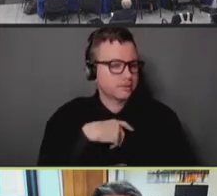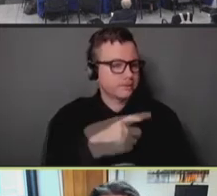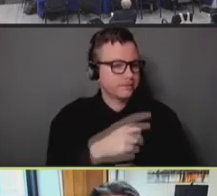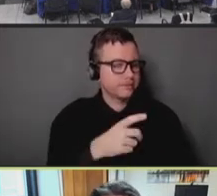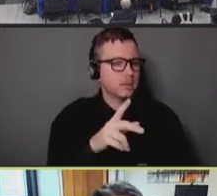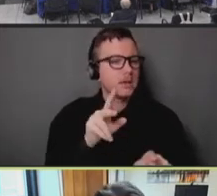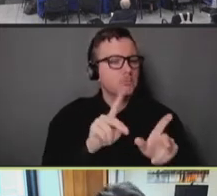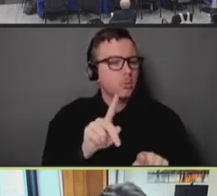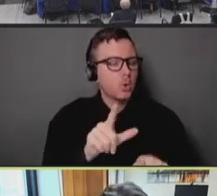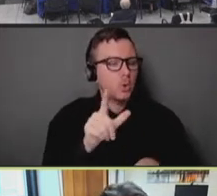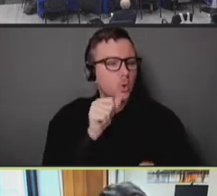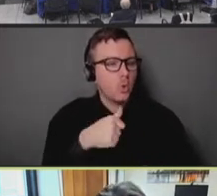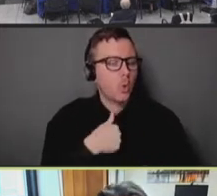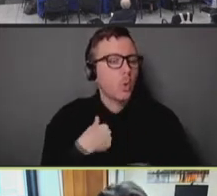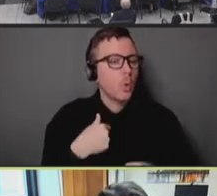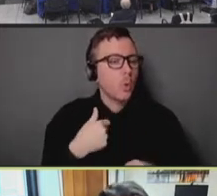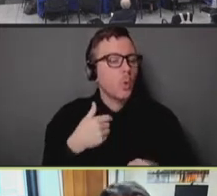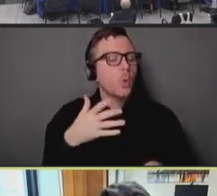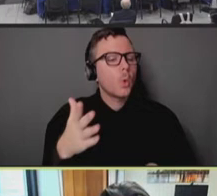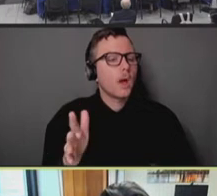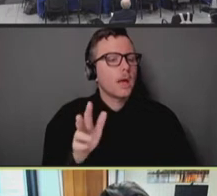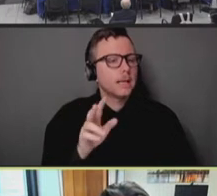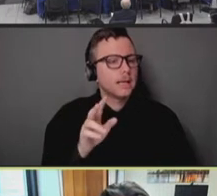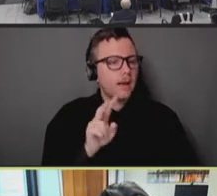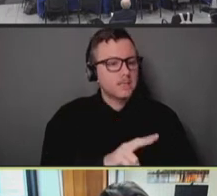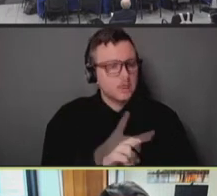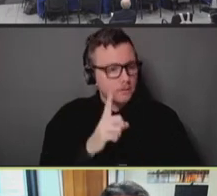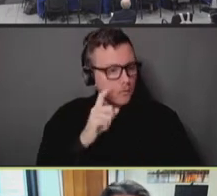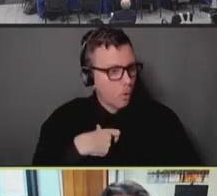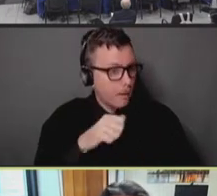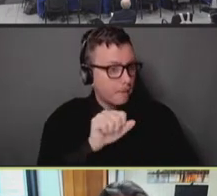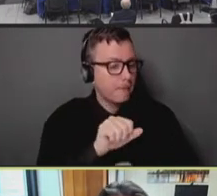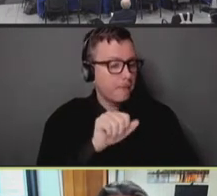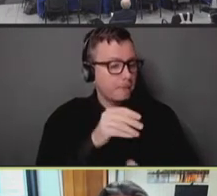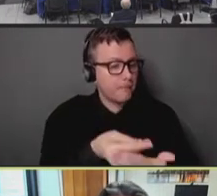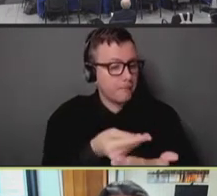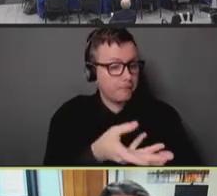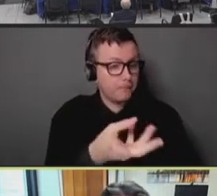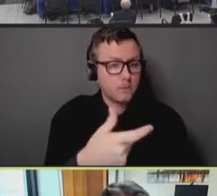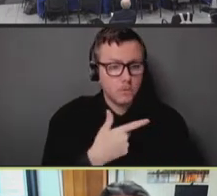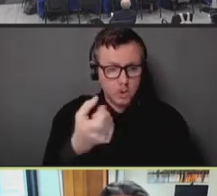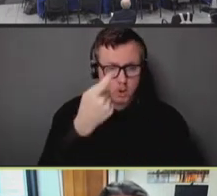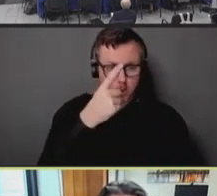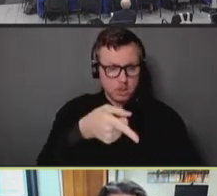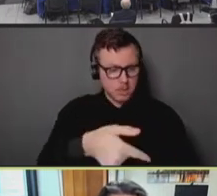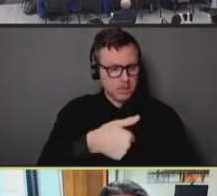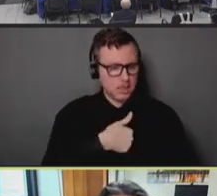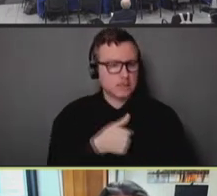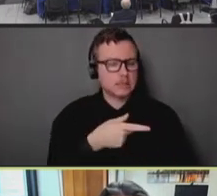Now, one may say, and as Dr. Carter recognized, this requires the self-disclosure and self-report